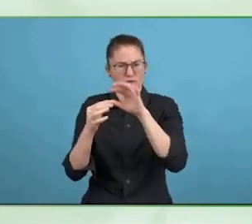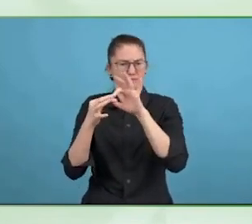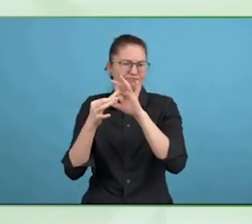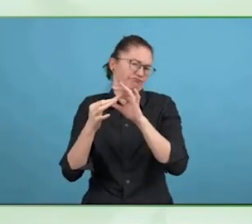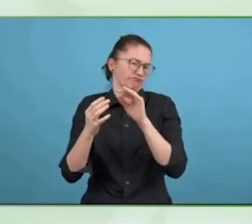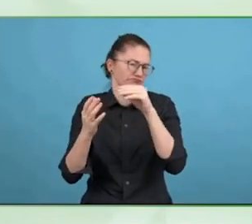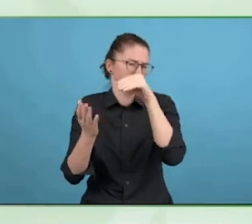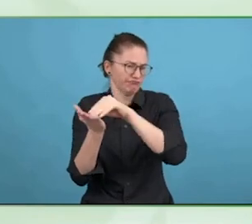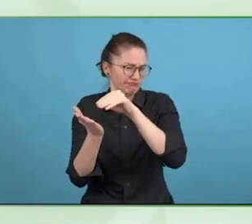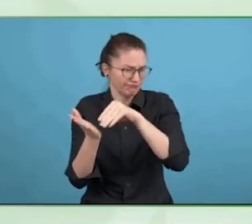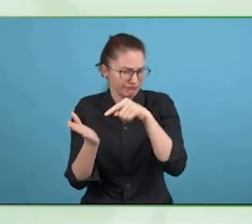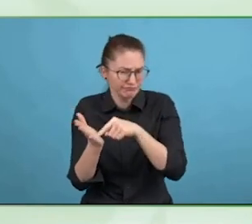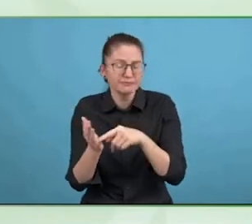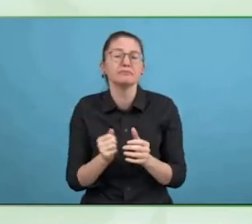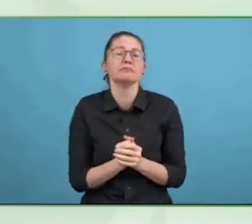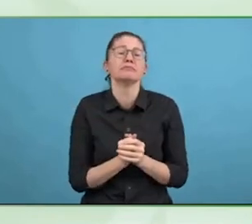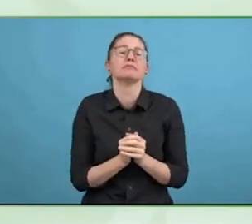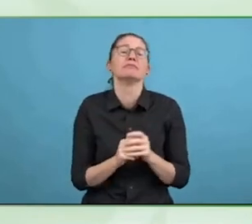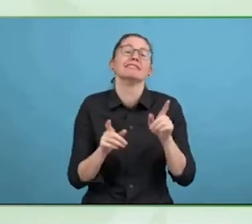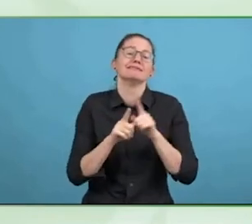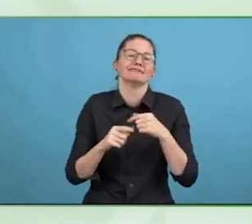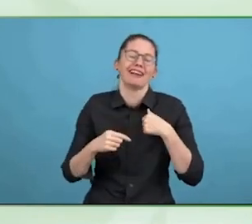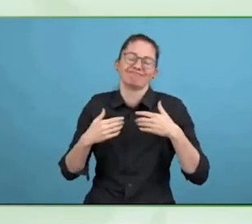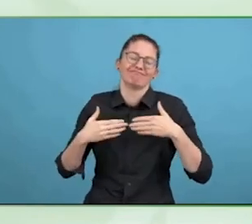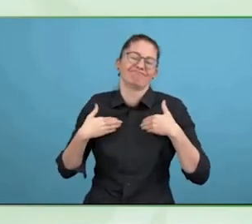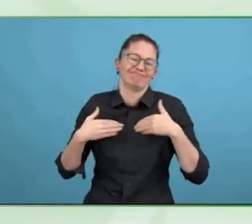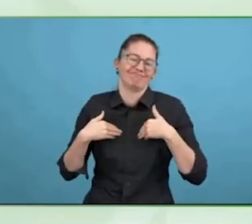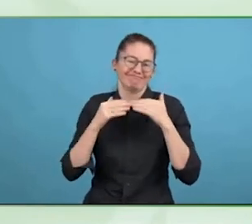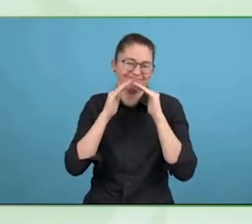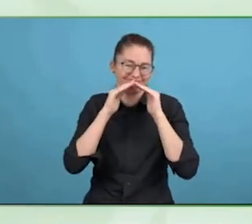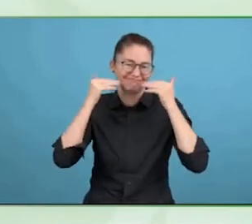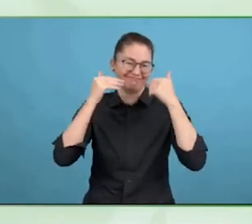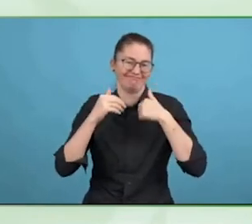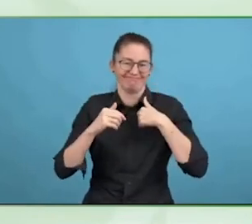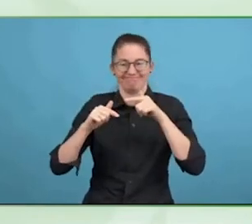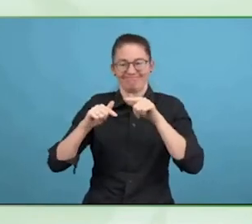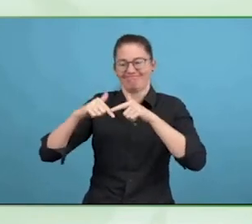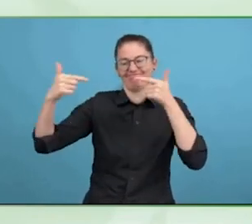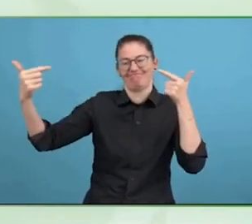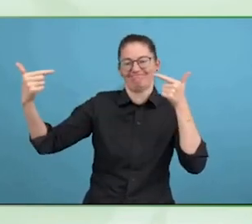3Play Media is one of the leading companies in providing media